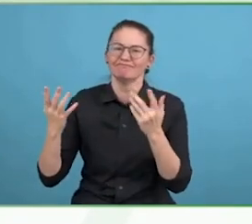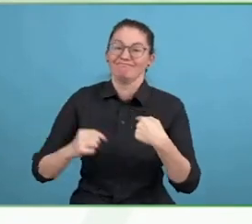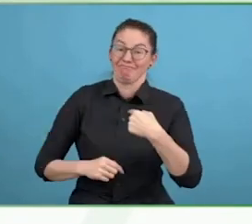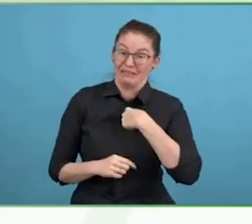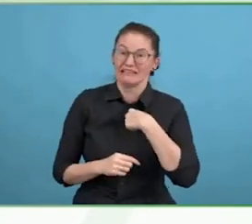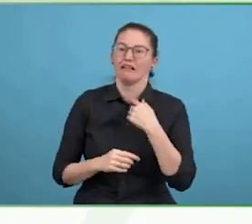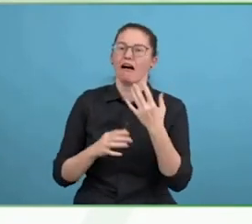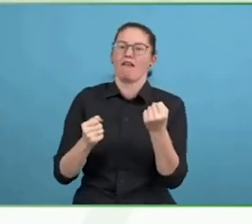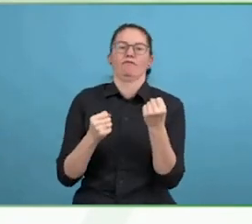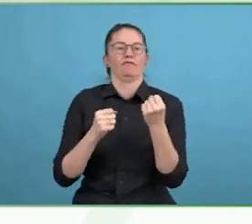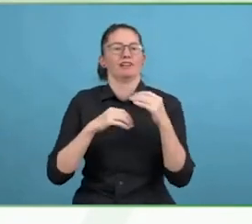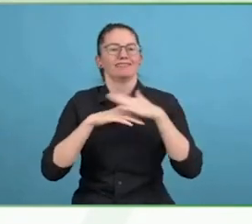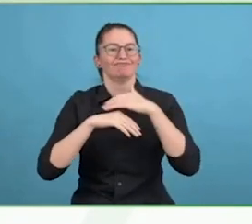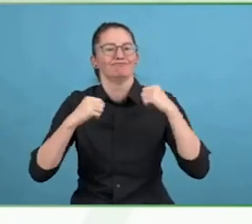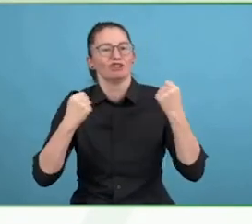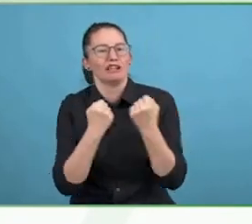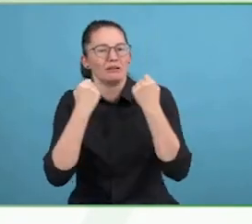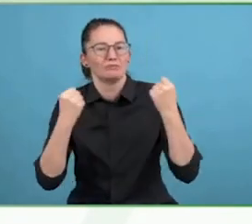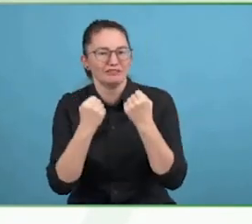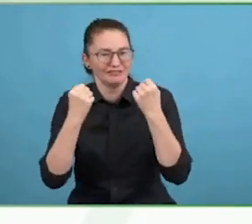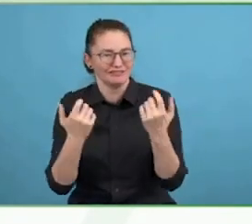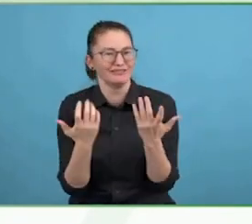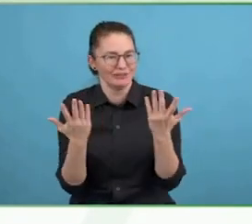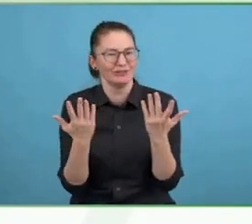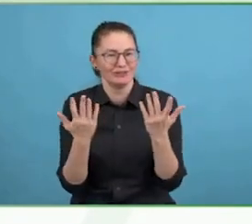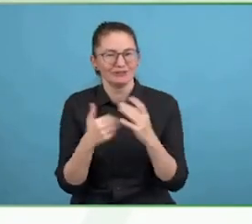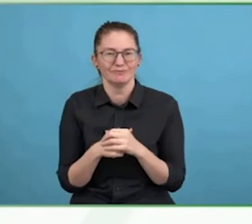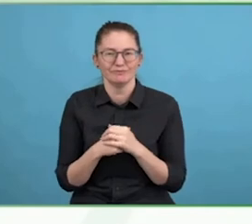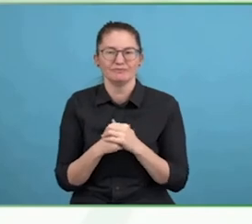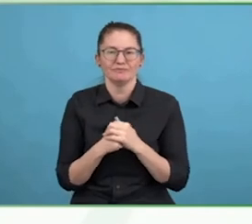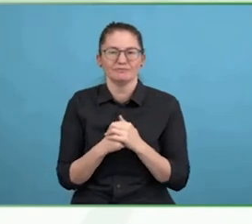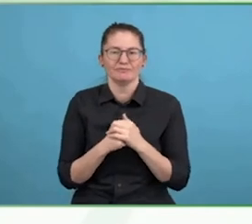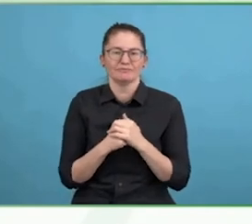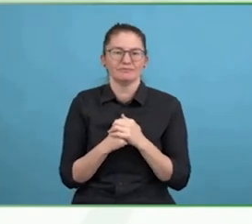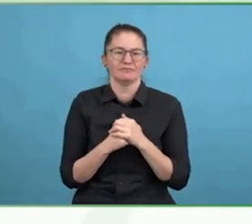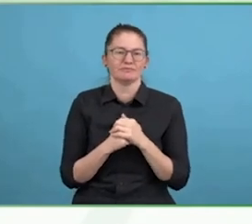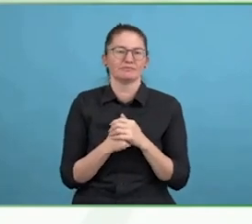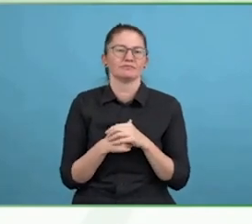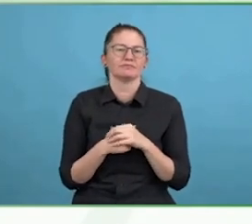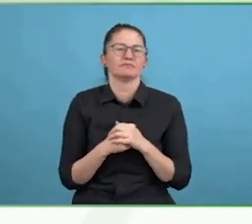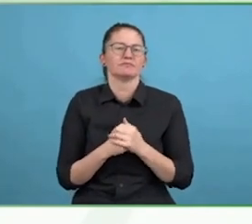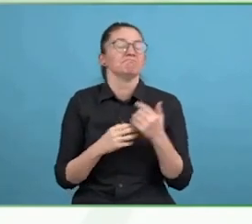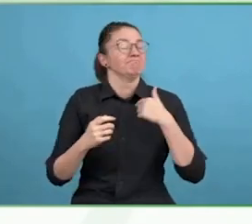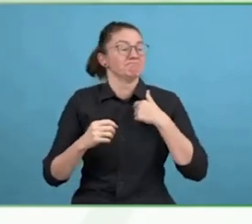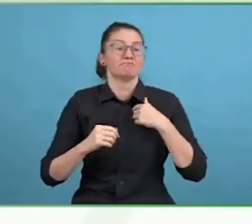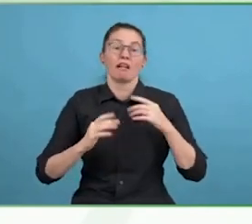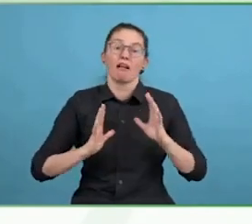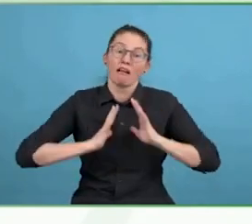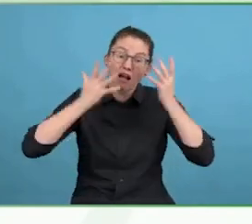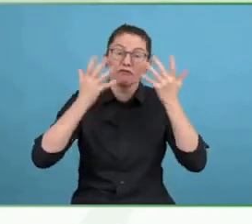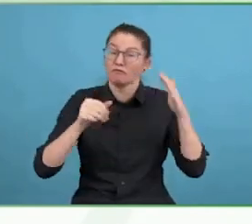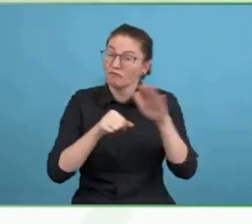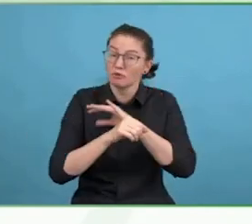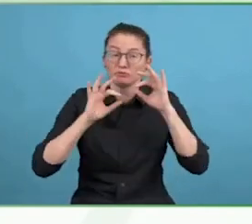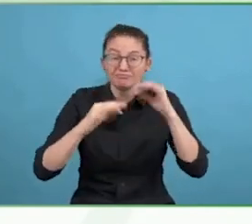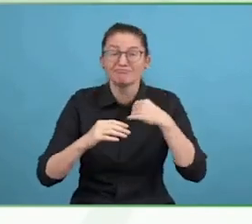decide what is important? Can you tell us a bit about it, the creative process? Yes.